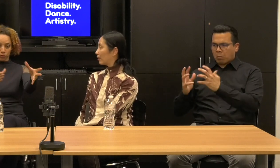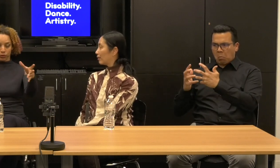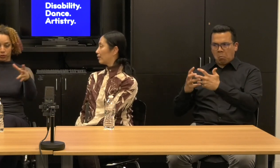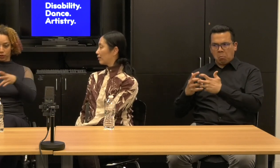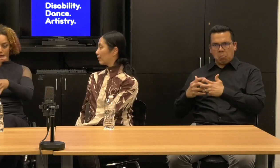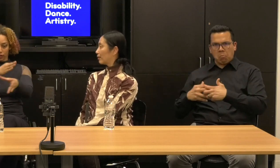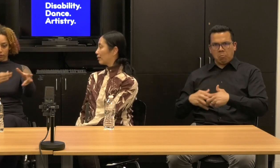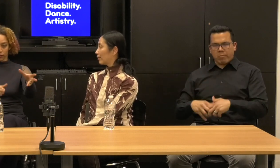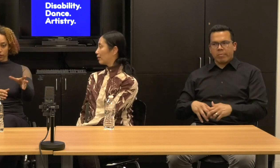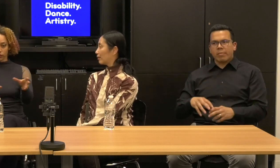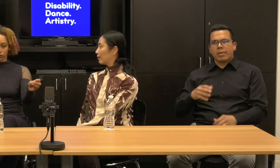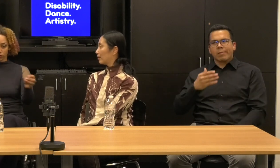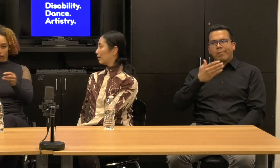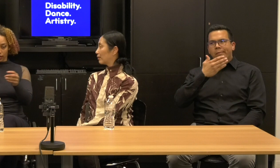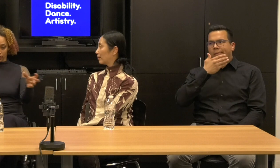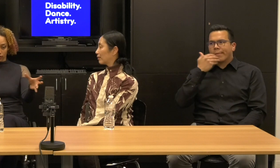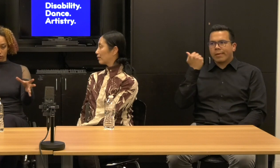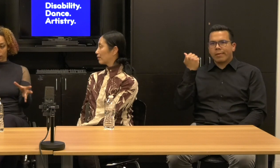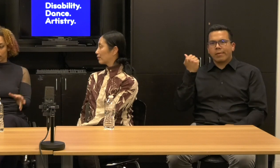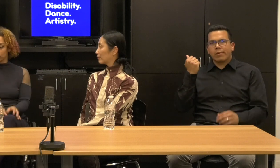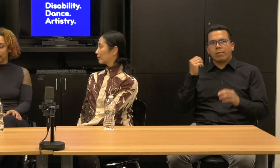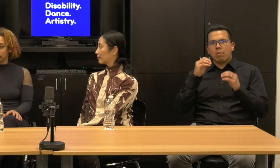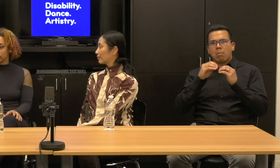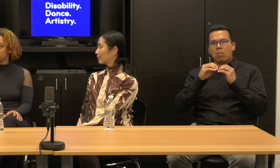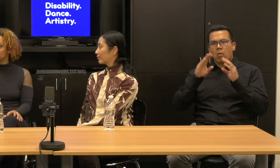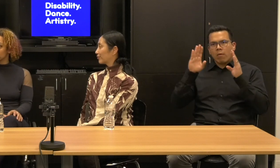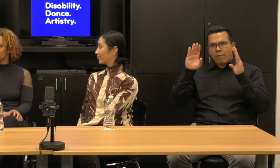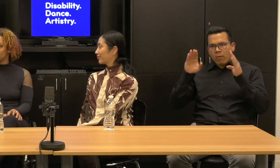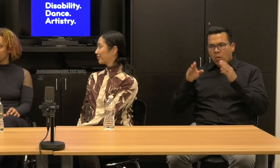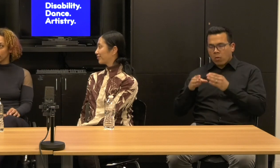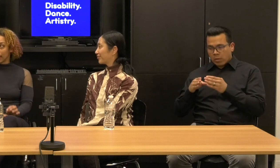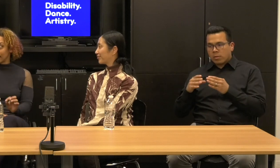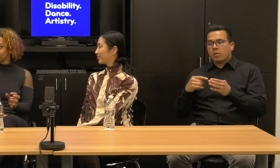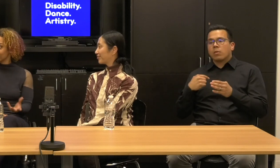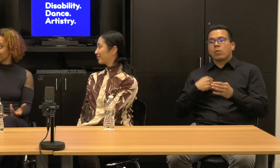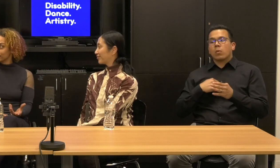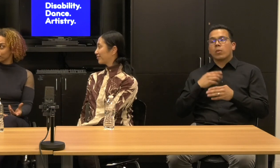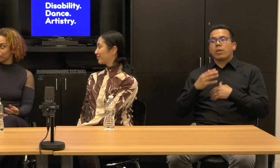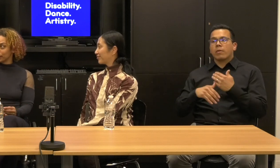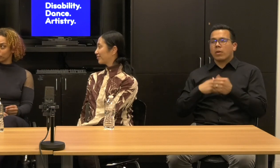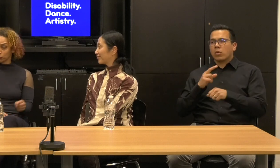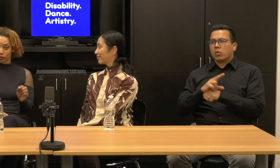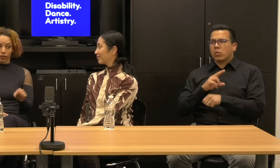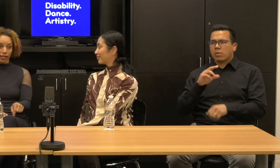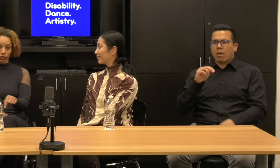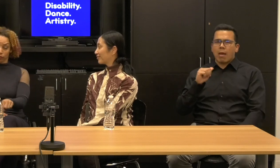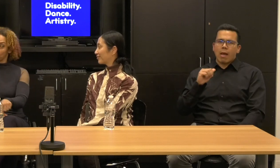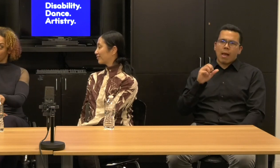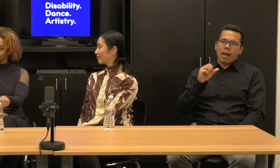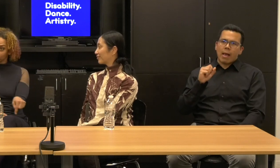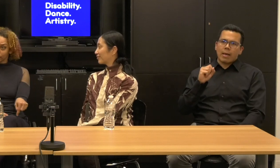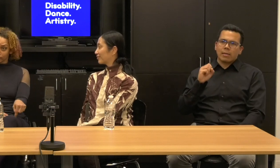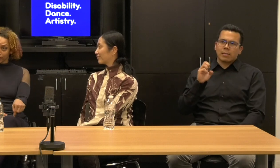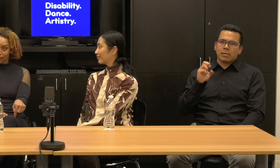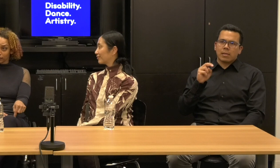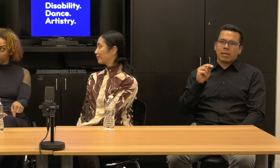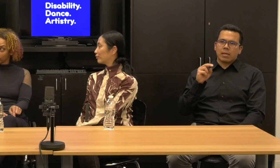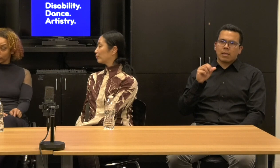more focused and we ended up using Asana, but I'm not sure if that's the right one for us.